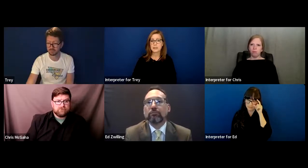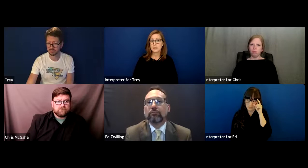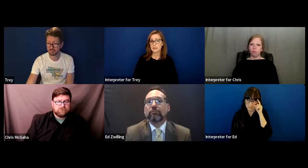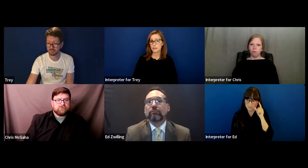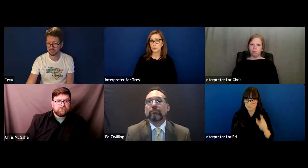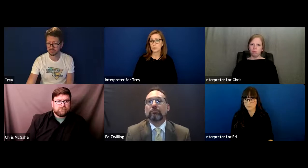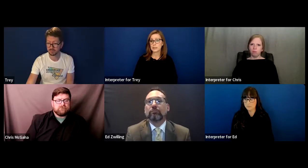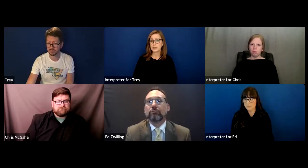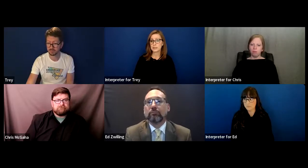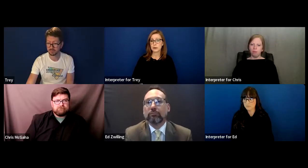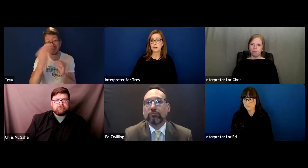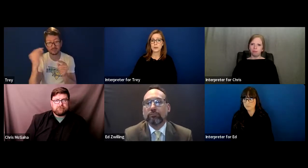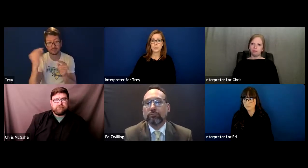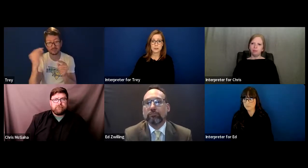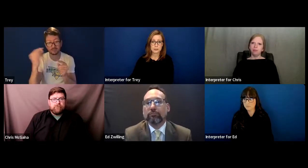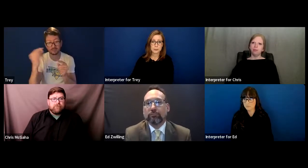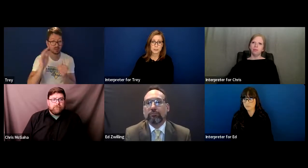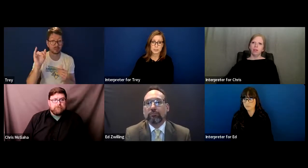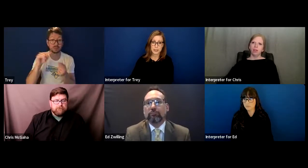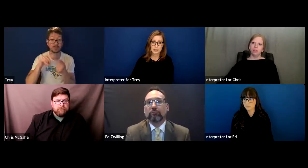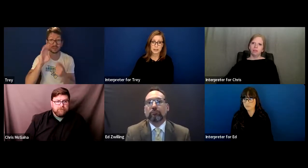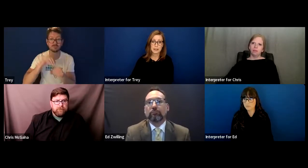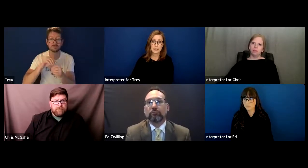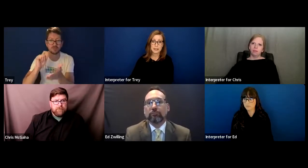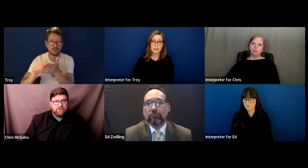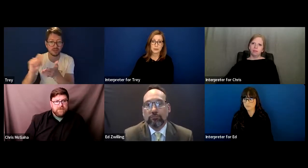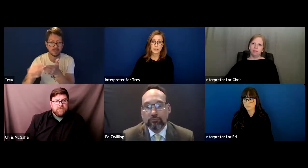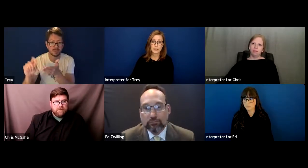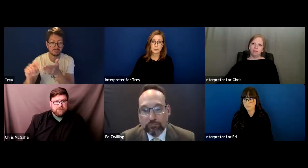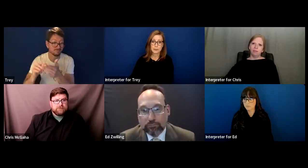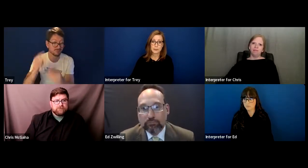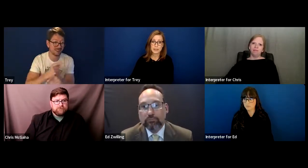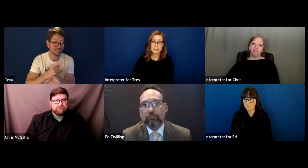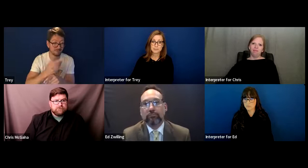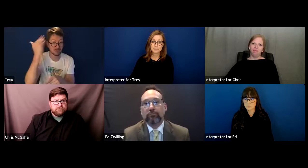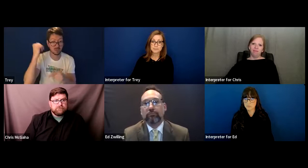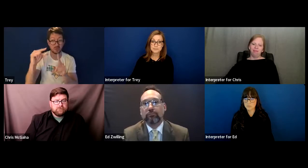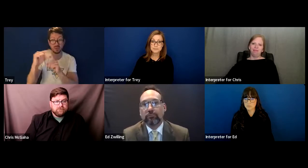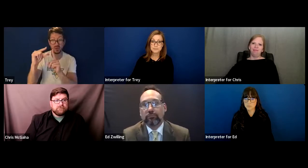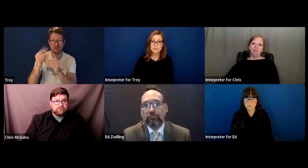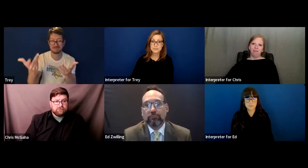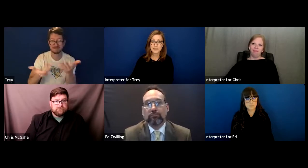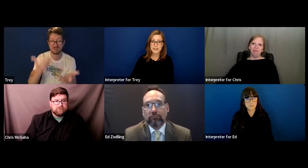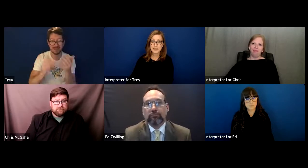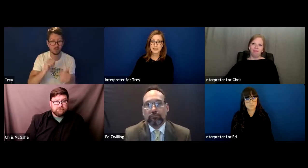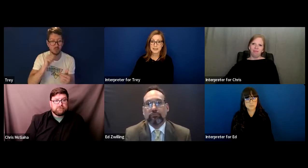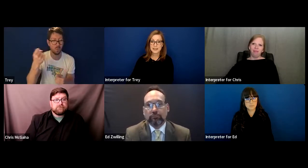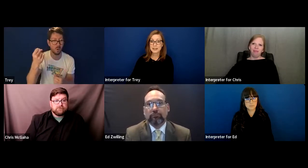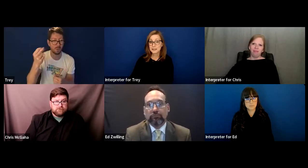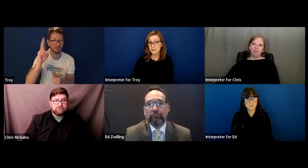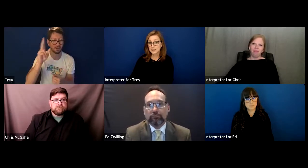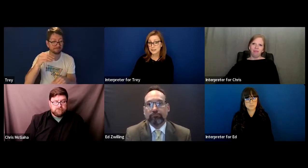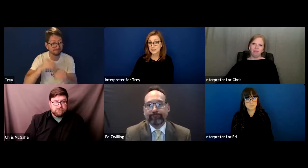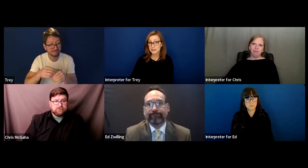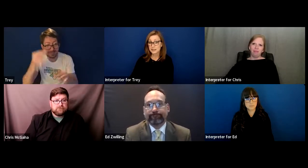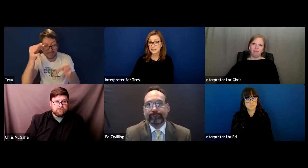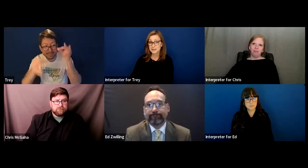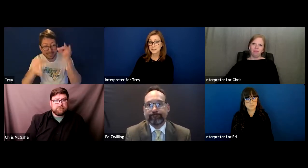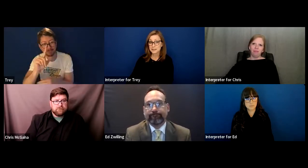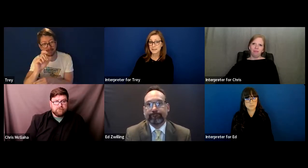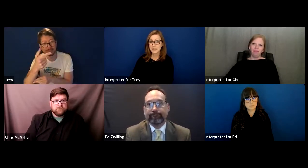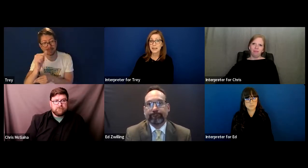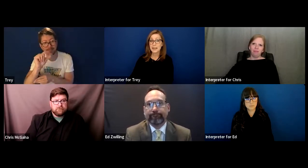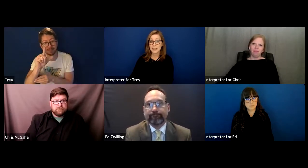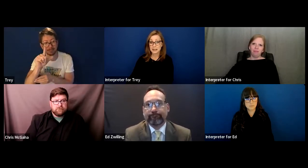So it's vital that parents are participating in those IEP meetings.